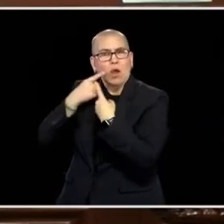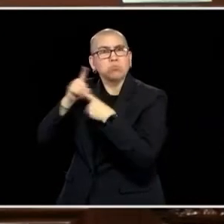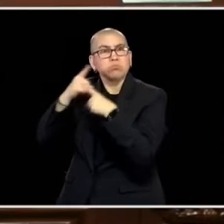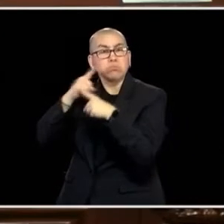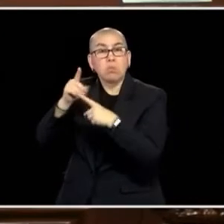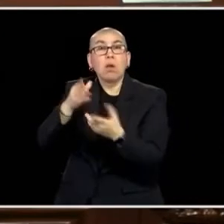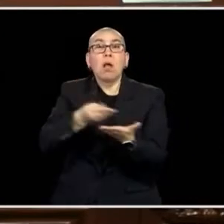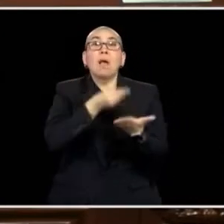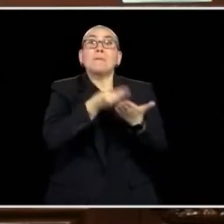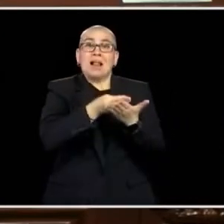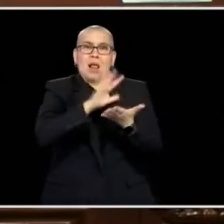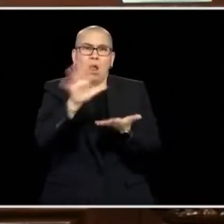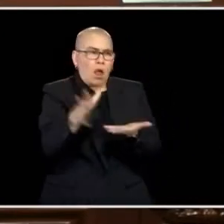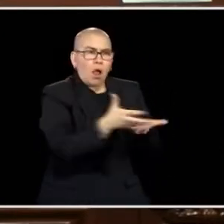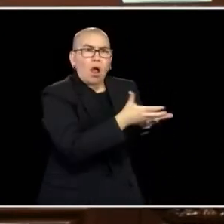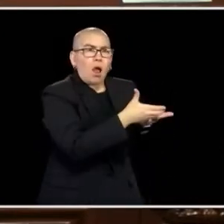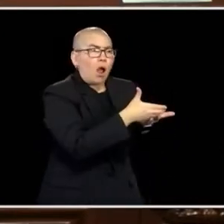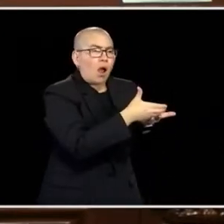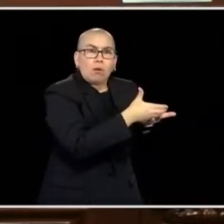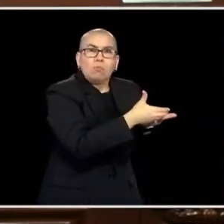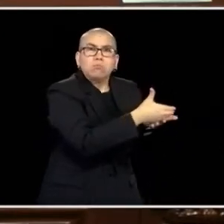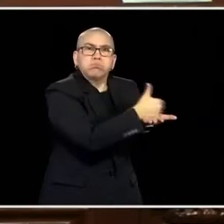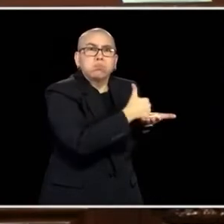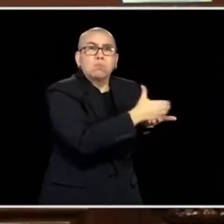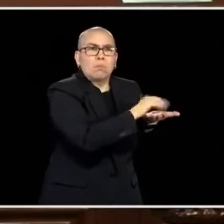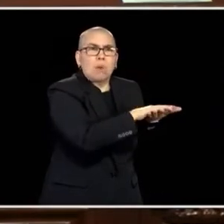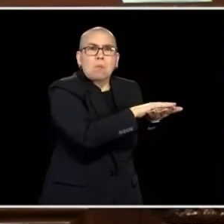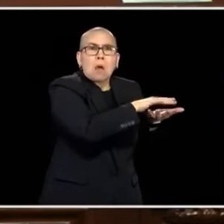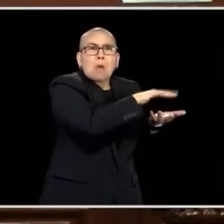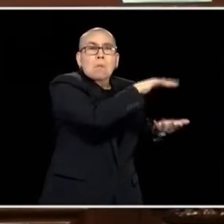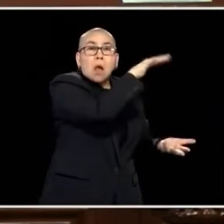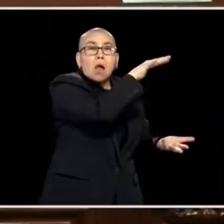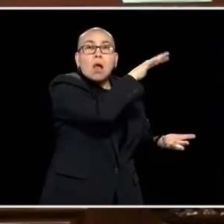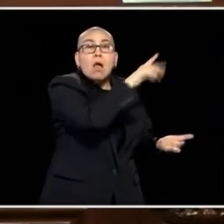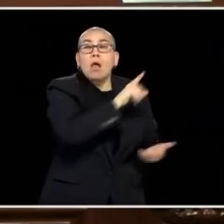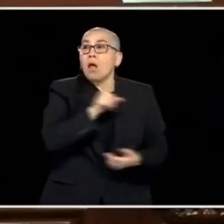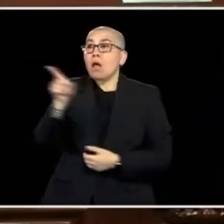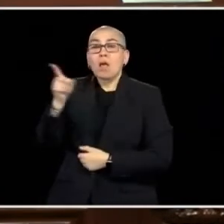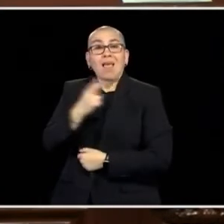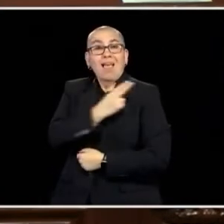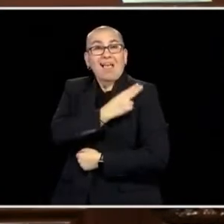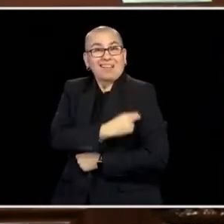RECORD HIGHS AND OUR COVID INFECTIONS AND HOSPITALIZATIONS HAVE HIT RECORD LOWS.